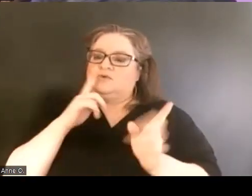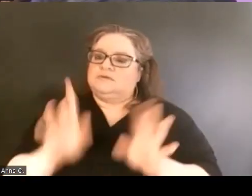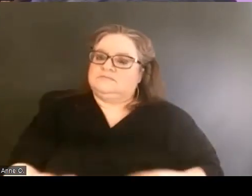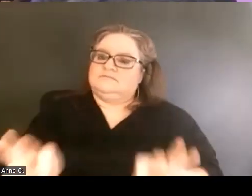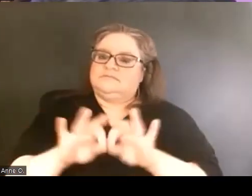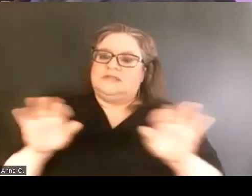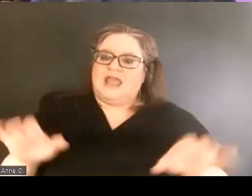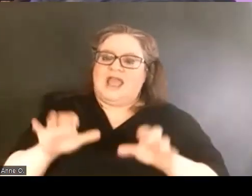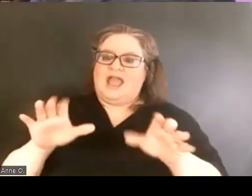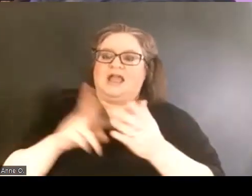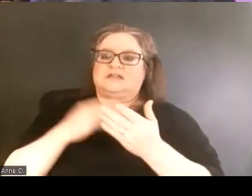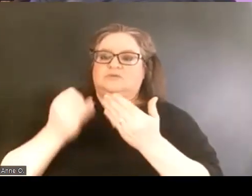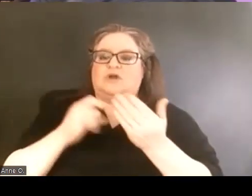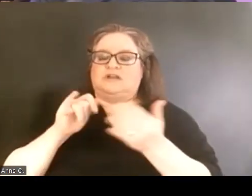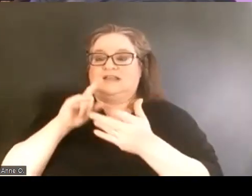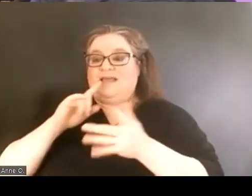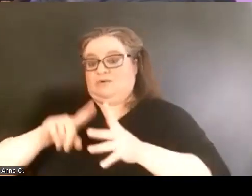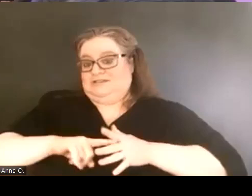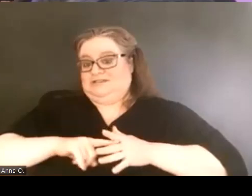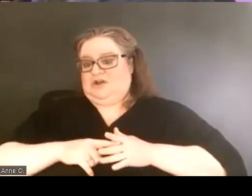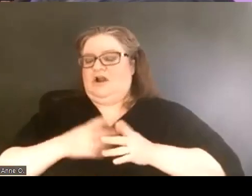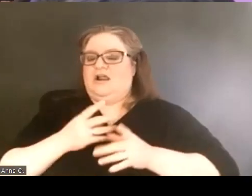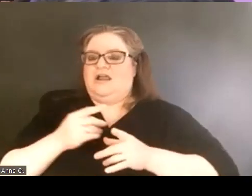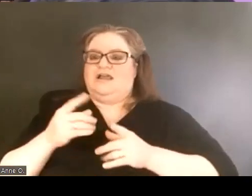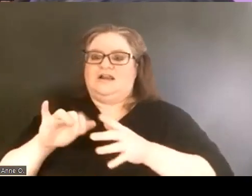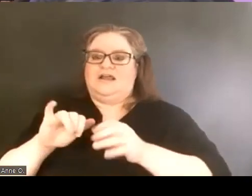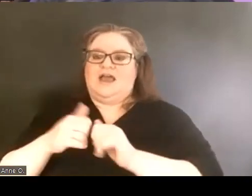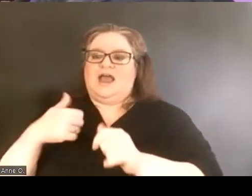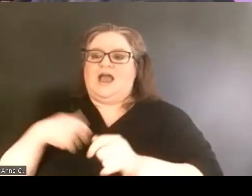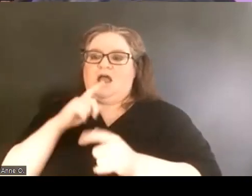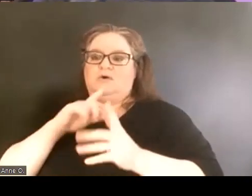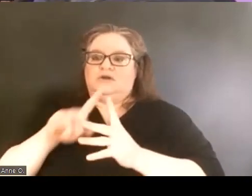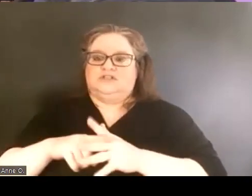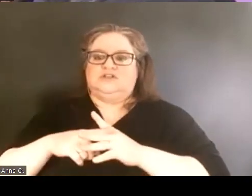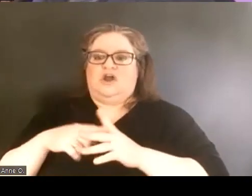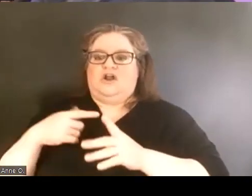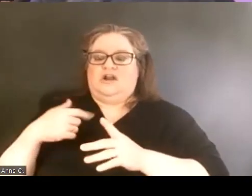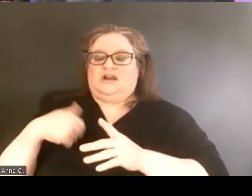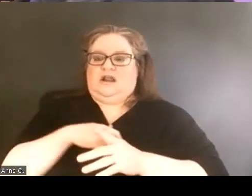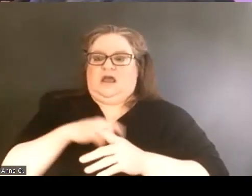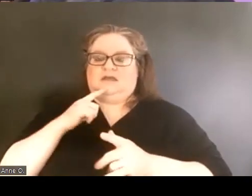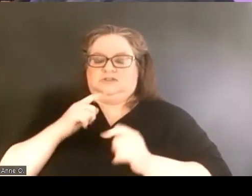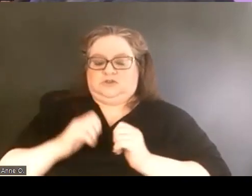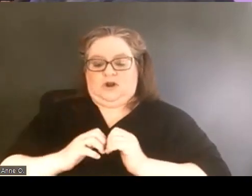that was an impetus. And then how that really helped us to ramp up and build capacity to become a cultural center